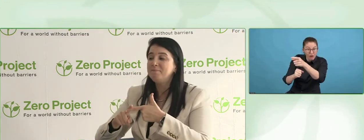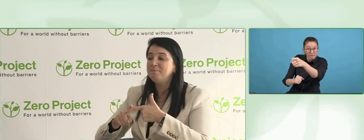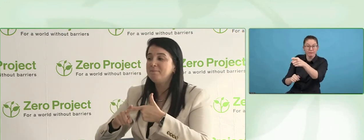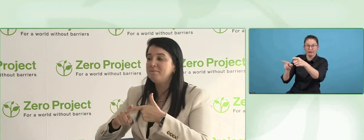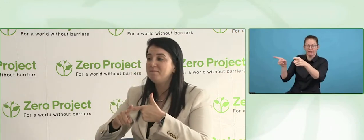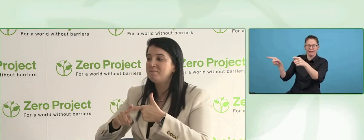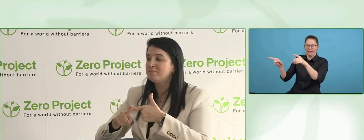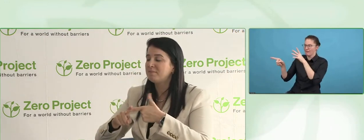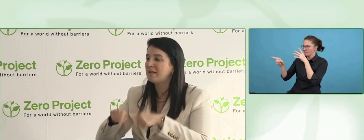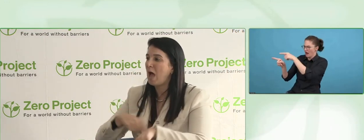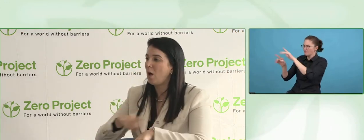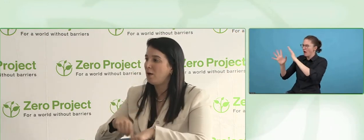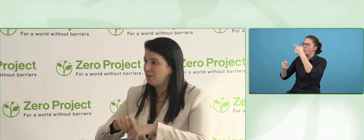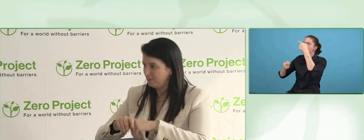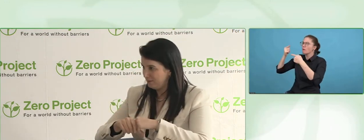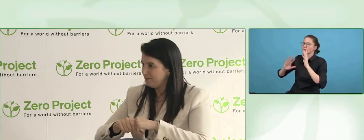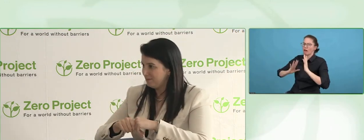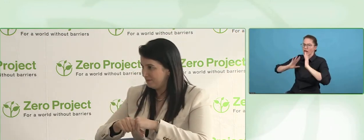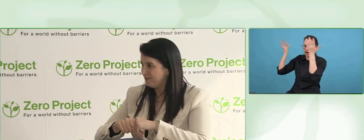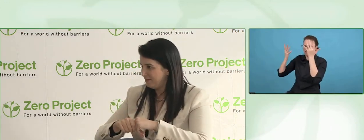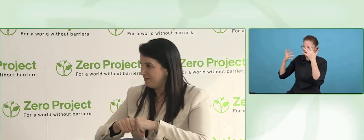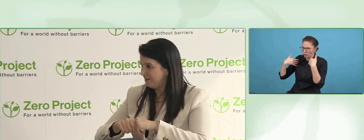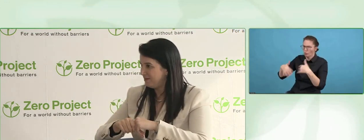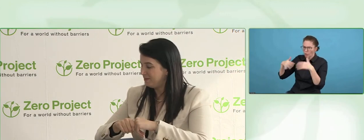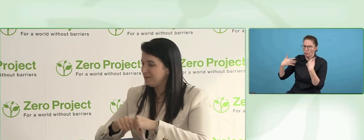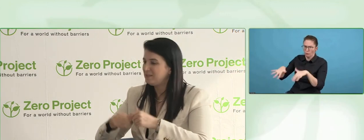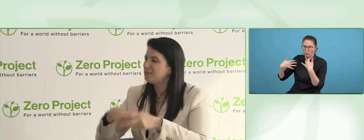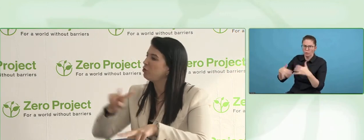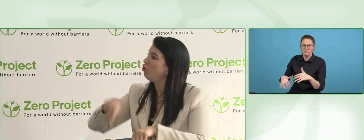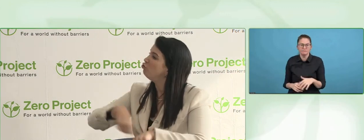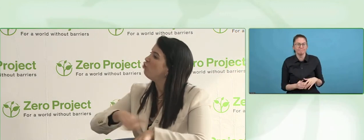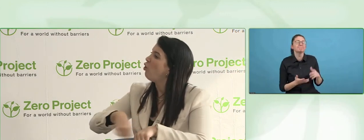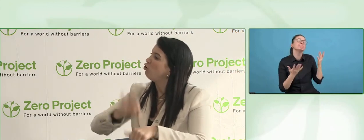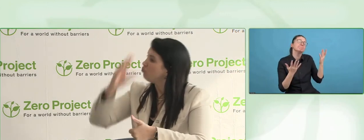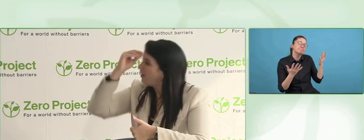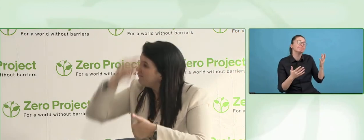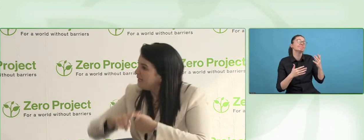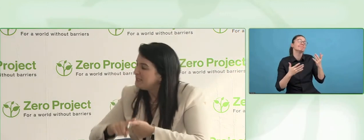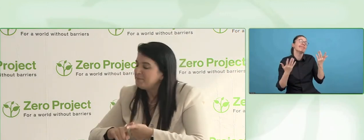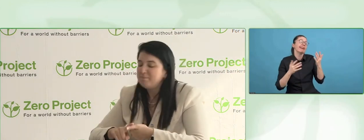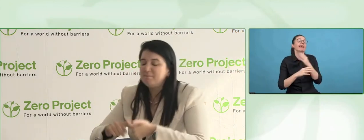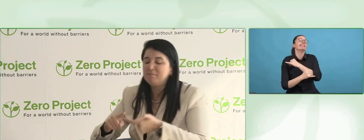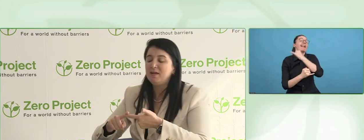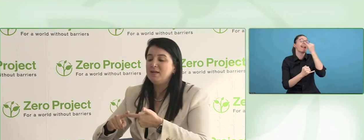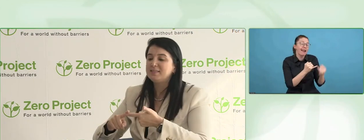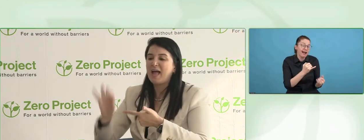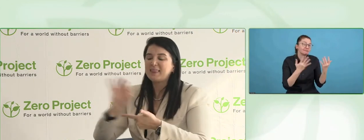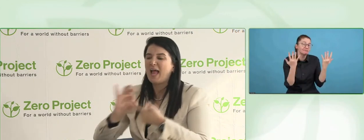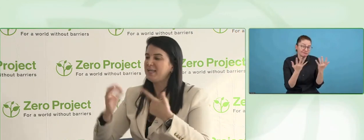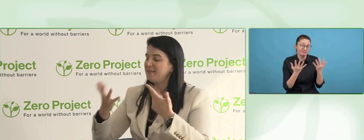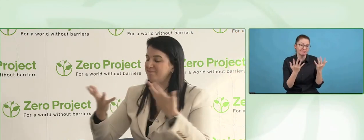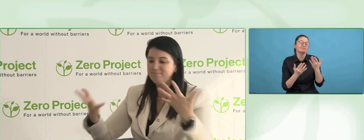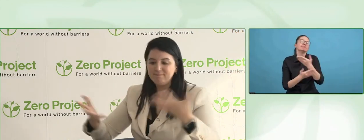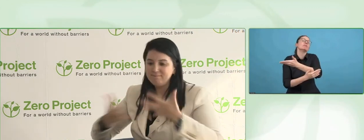accessible for women, a family person, the hours that we are